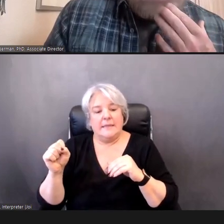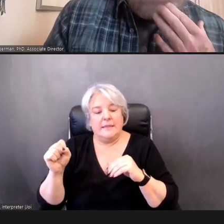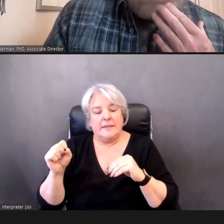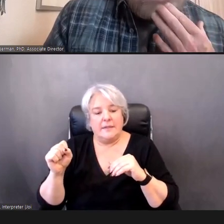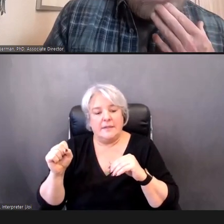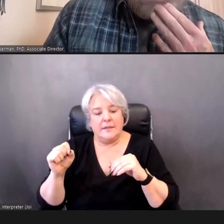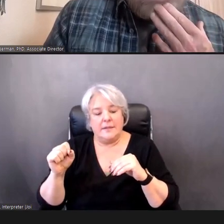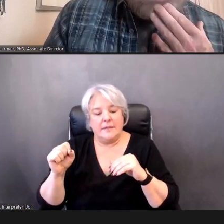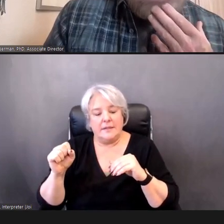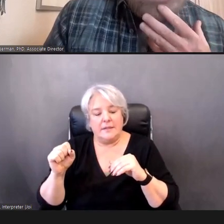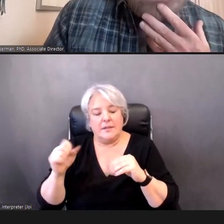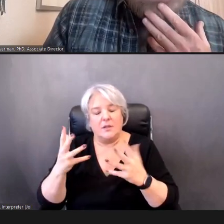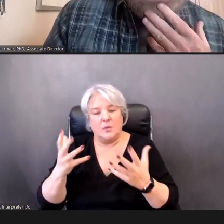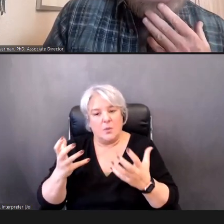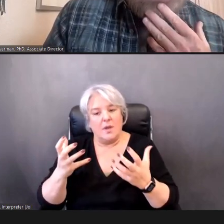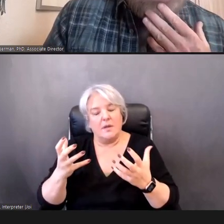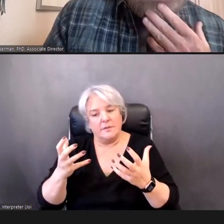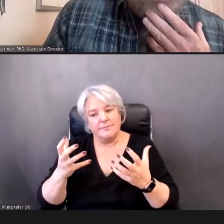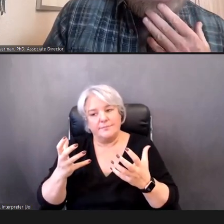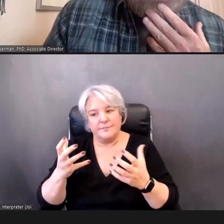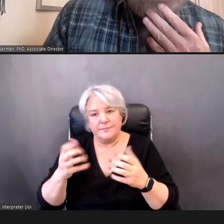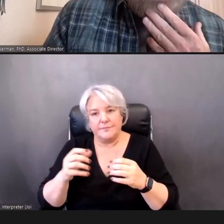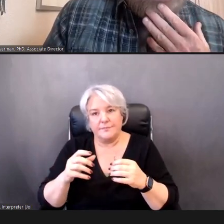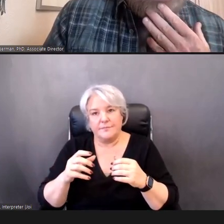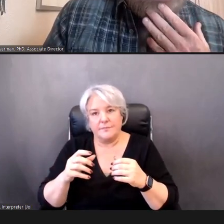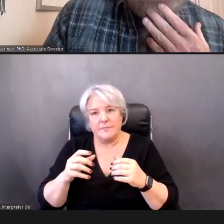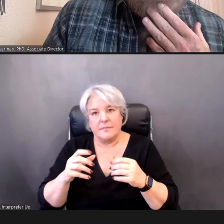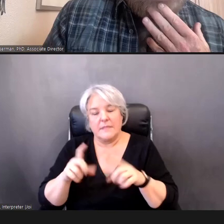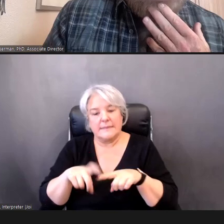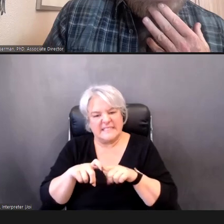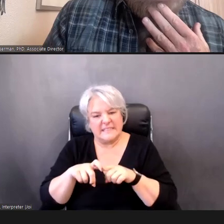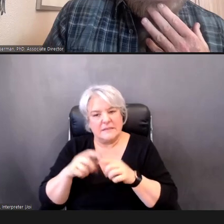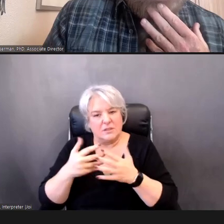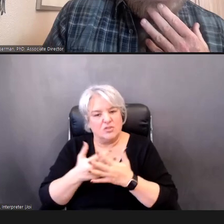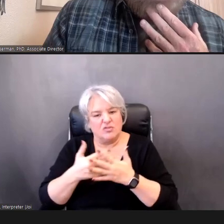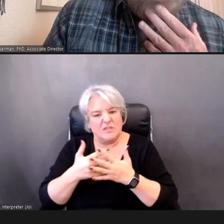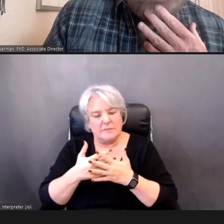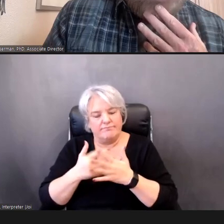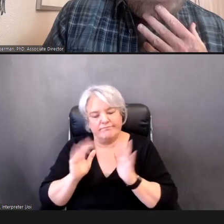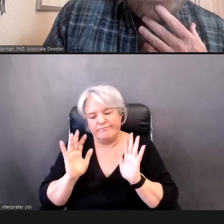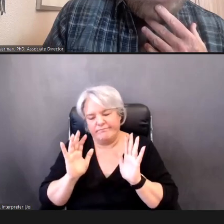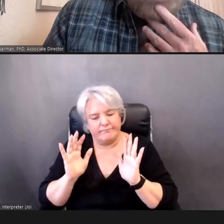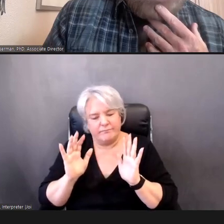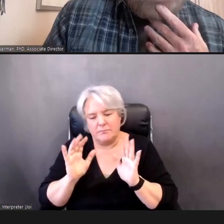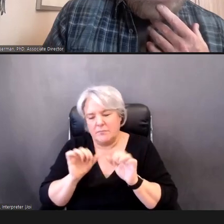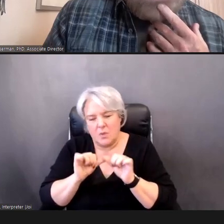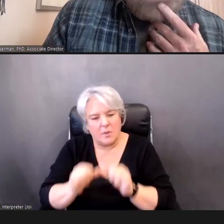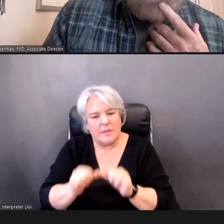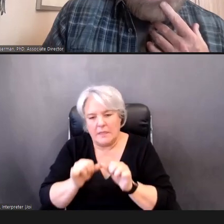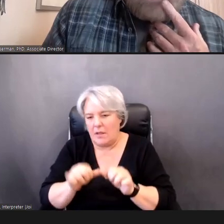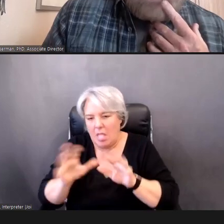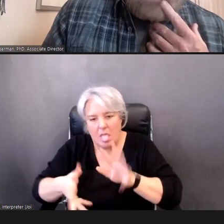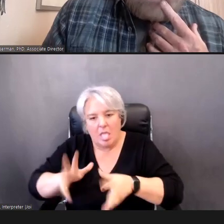ahead and you can suspend that screening session for the time being, and then you could either, like, we mentioned earlier, you can